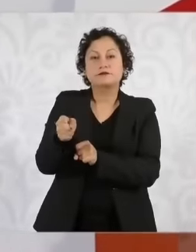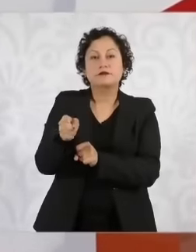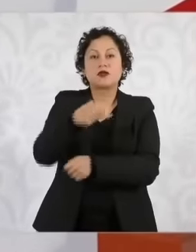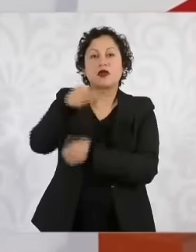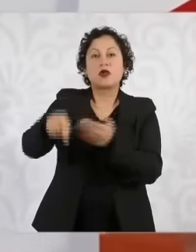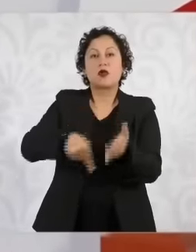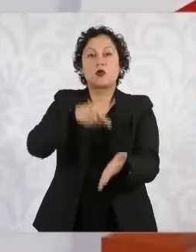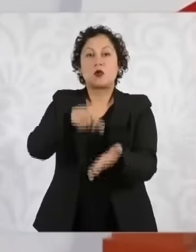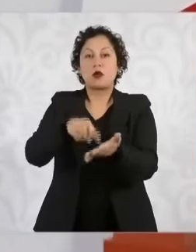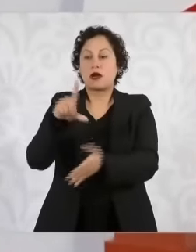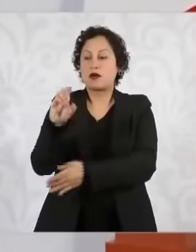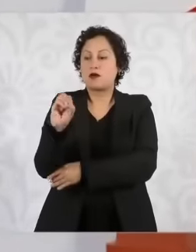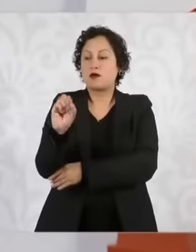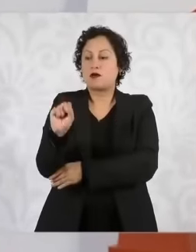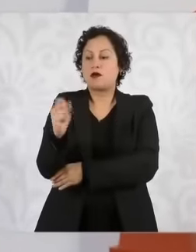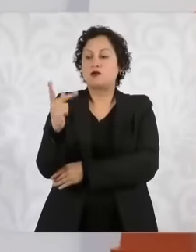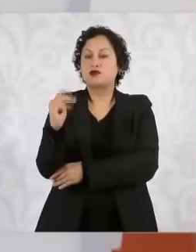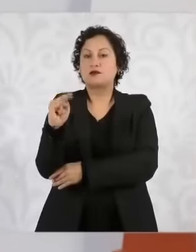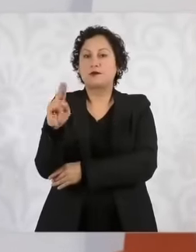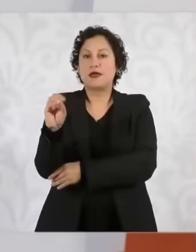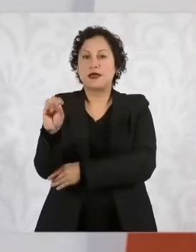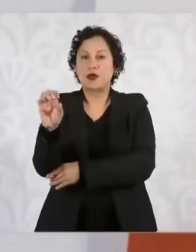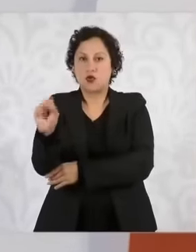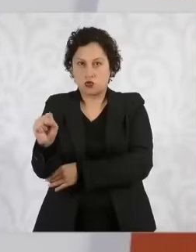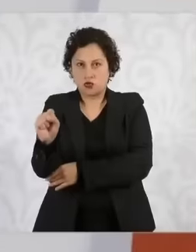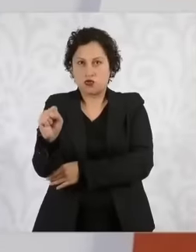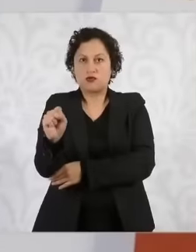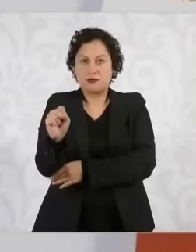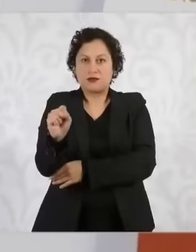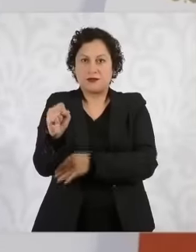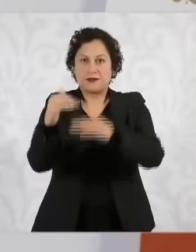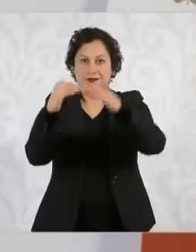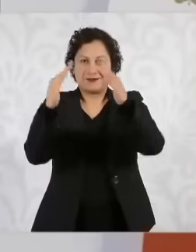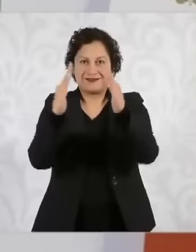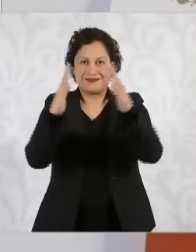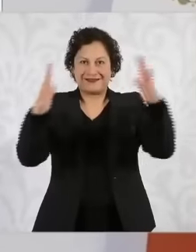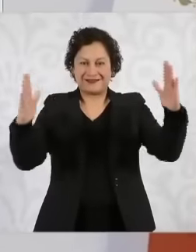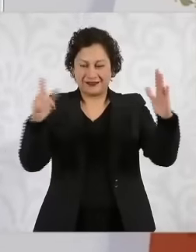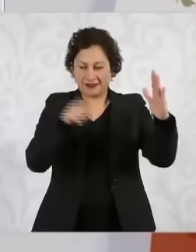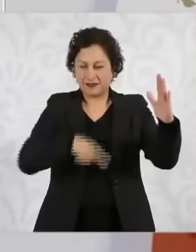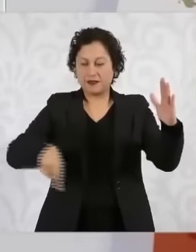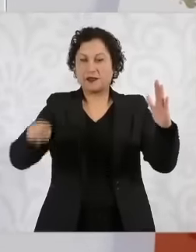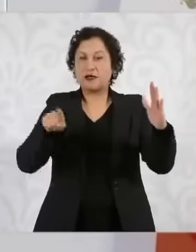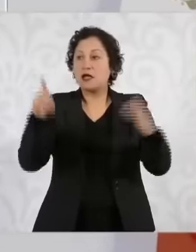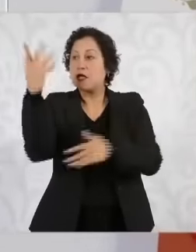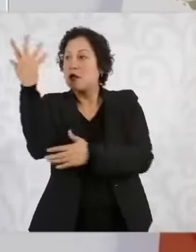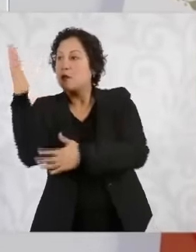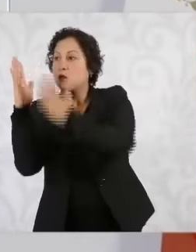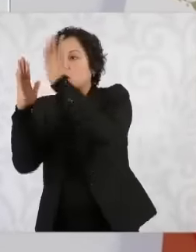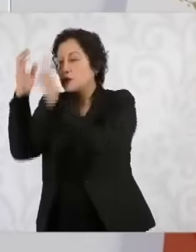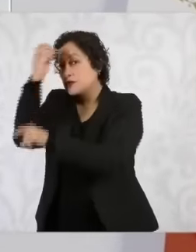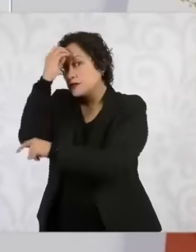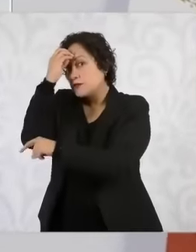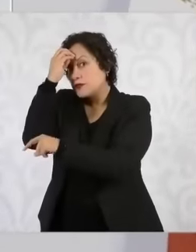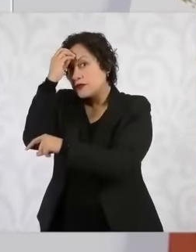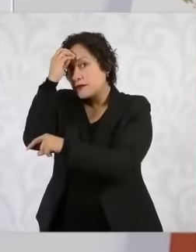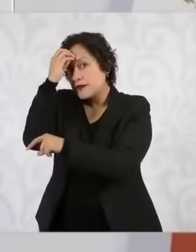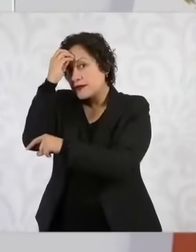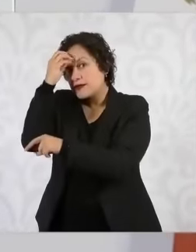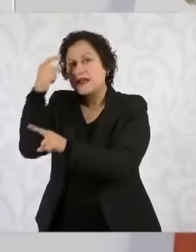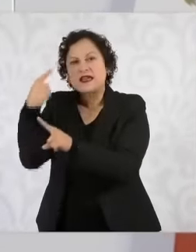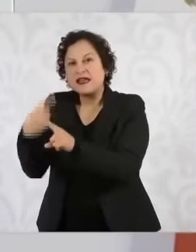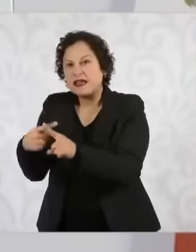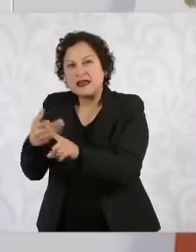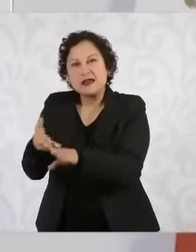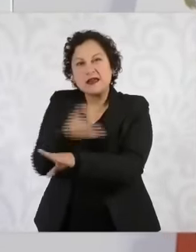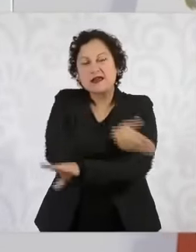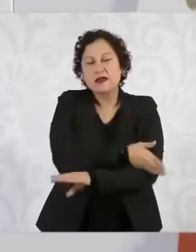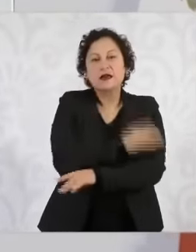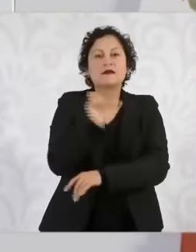Chapultepec Forest Salinas de Gortari expanded Los Pinos to be able to